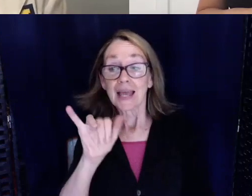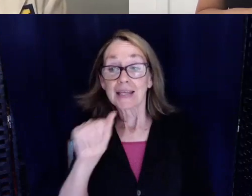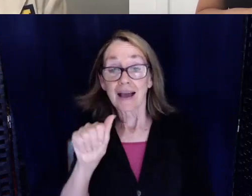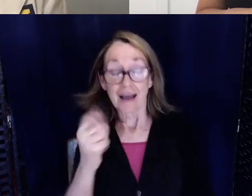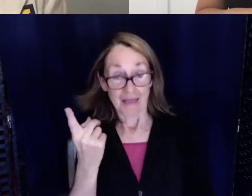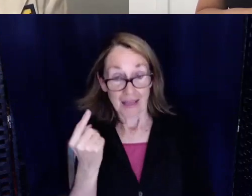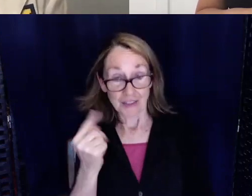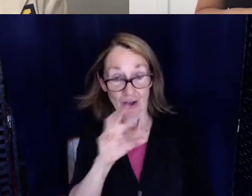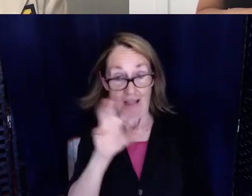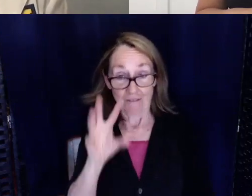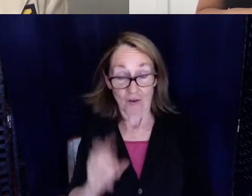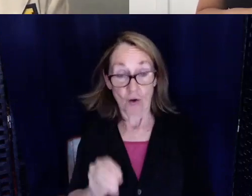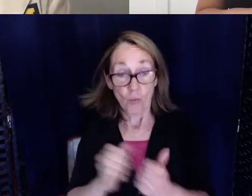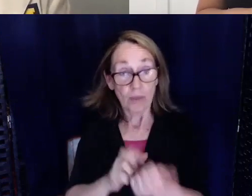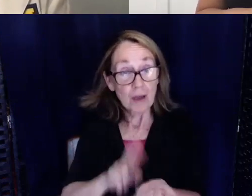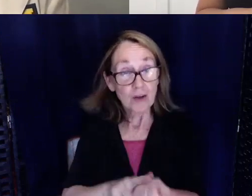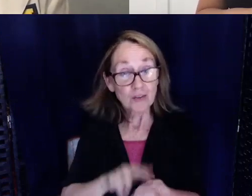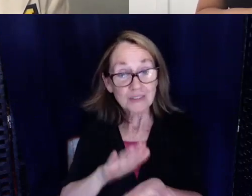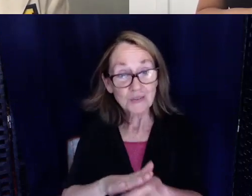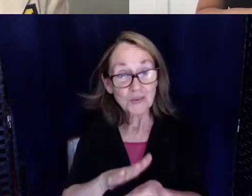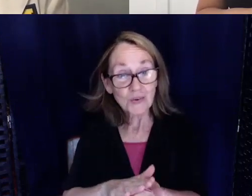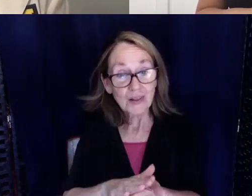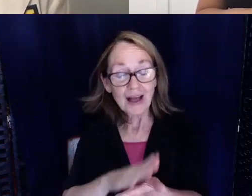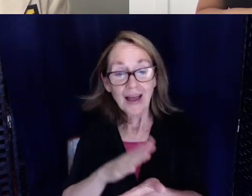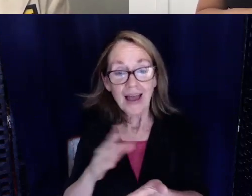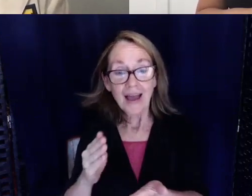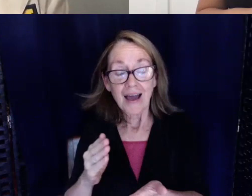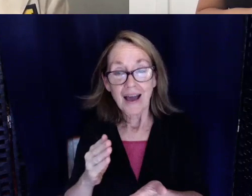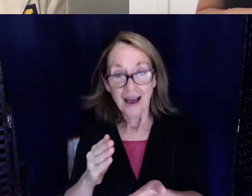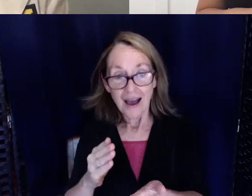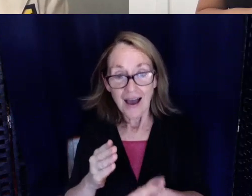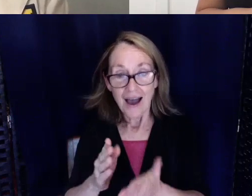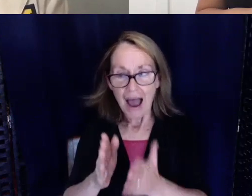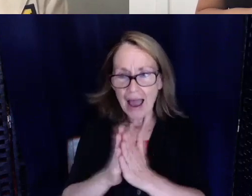with my nursing school and I did ask a little bit what happened to